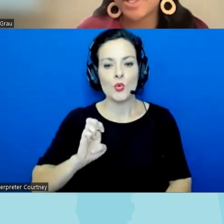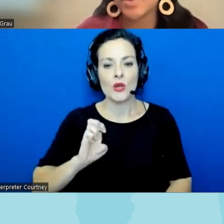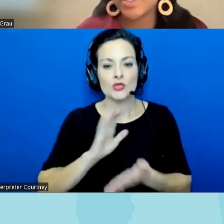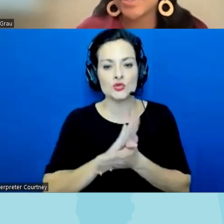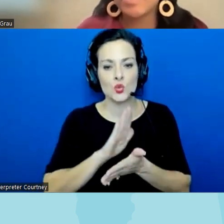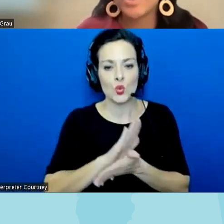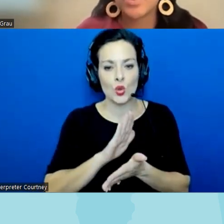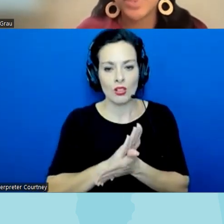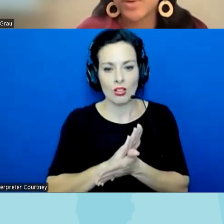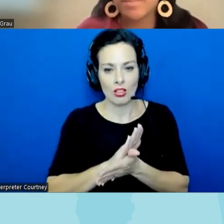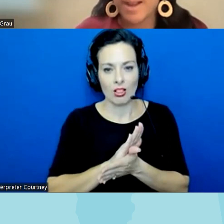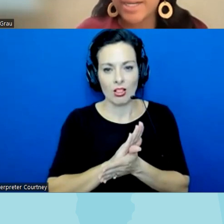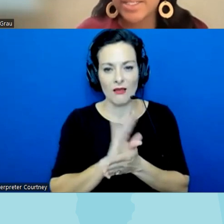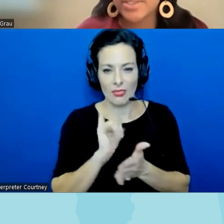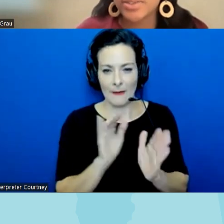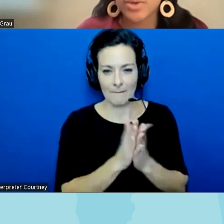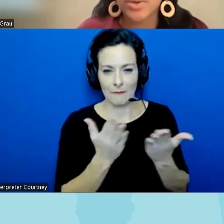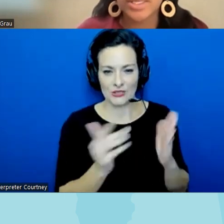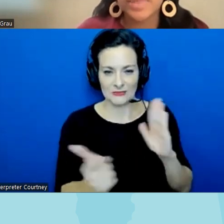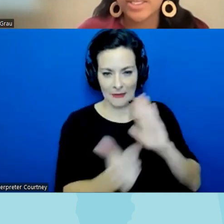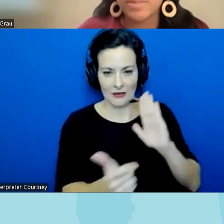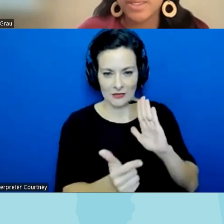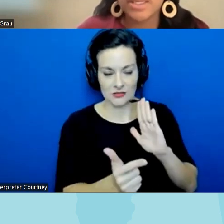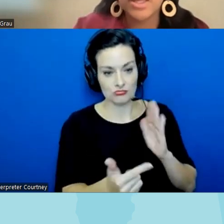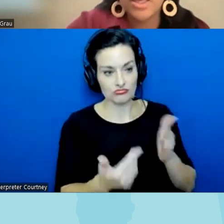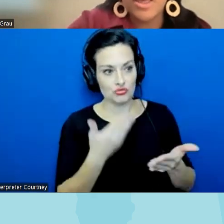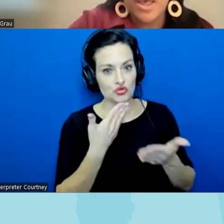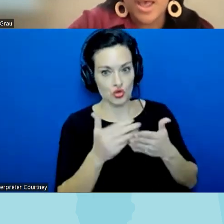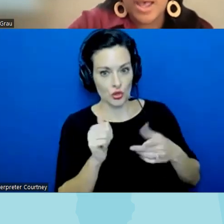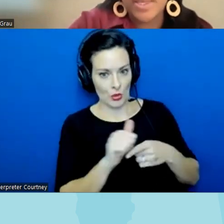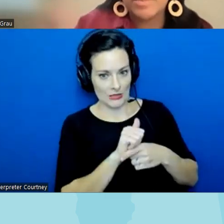sounds really silly but it's a really great practice so again the day you begin um is a